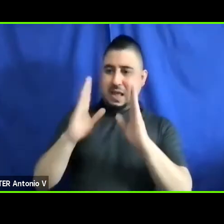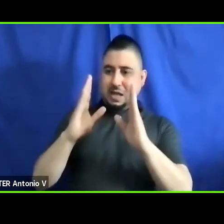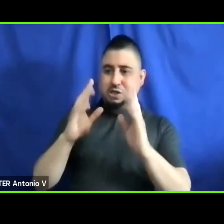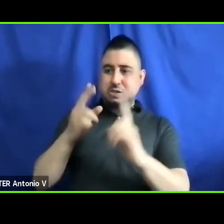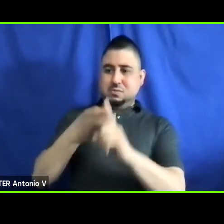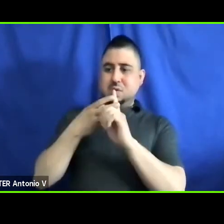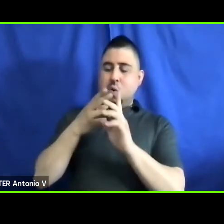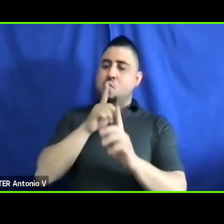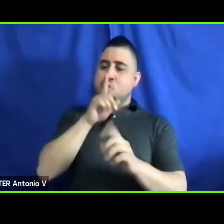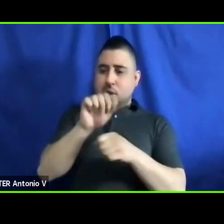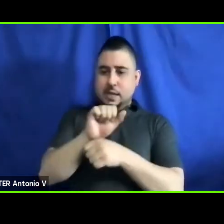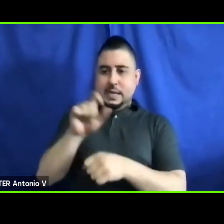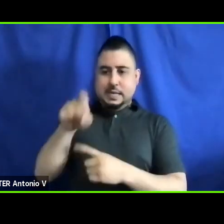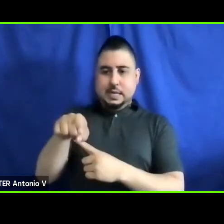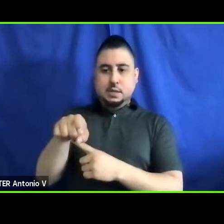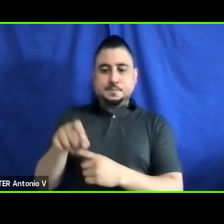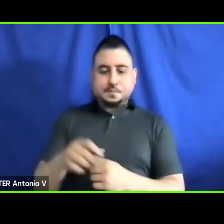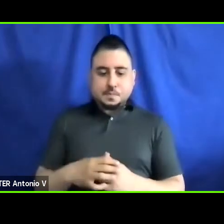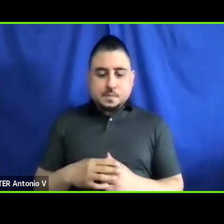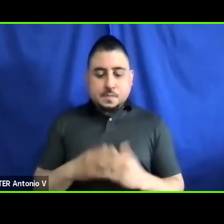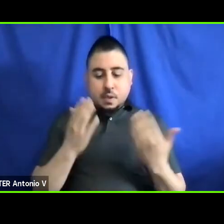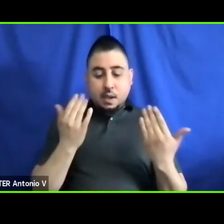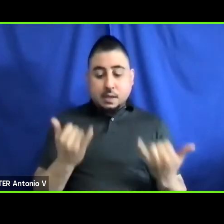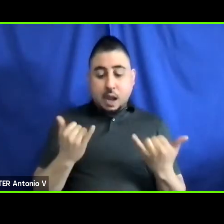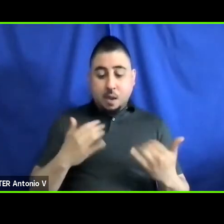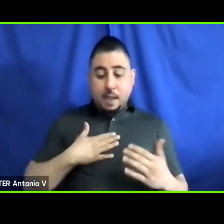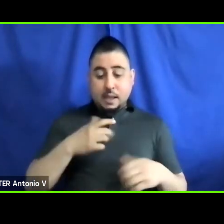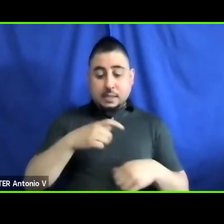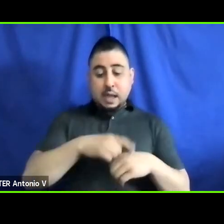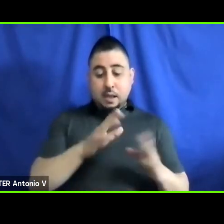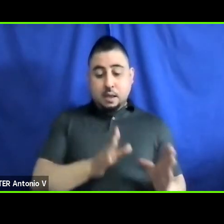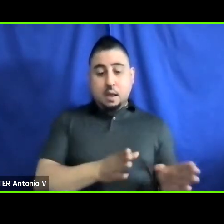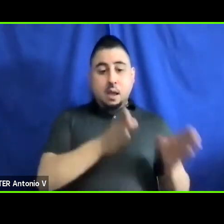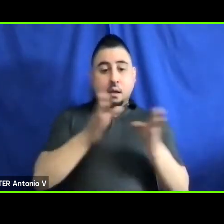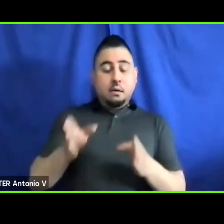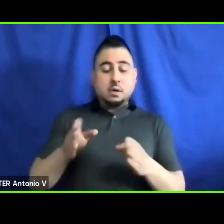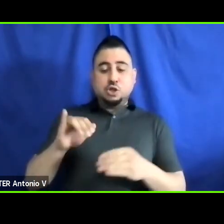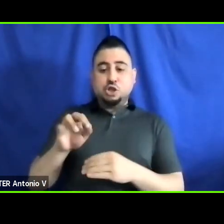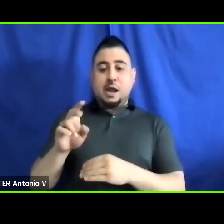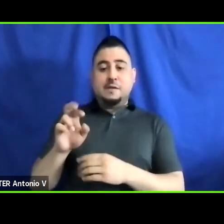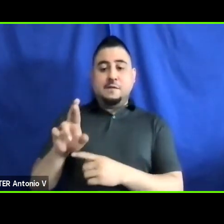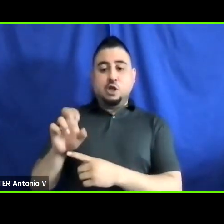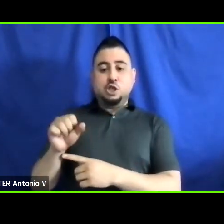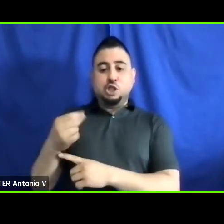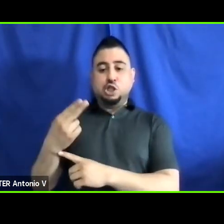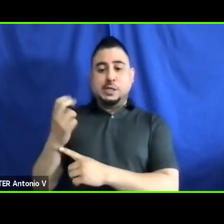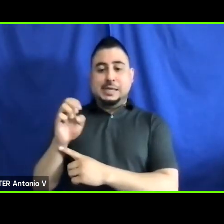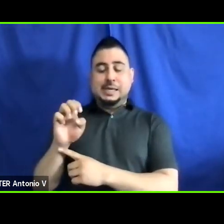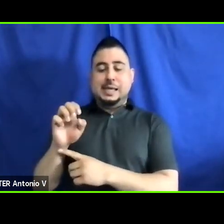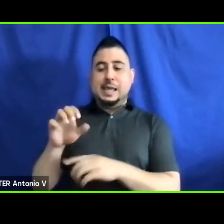So, today, I am going to turn the time over to Jennifer Sheehy, Acting Director of Office